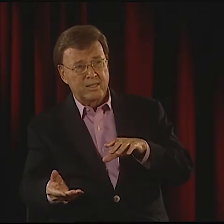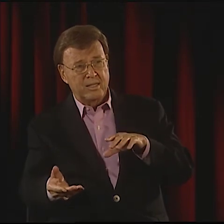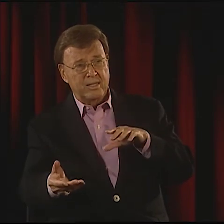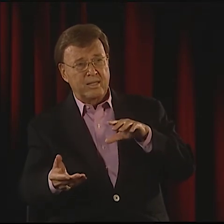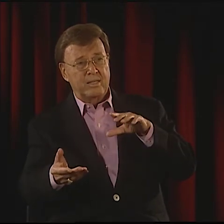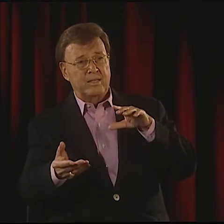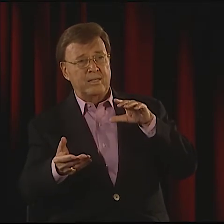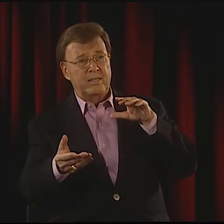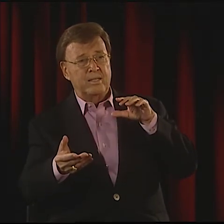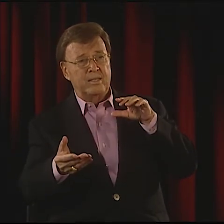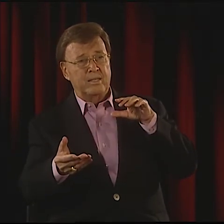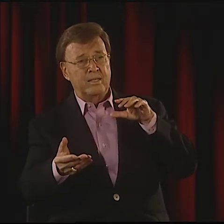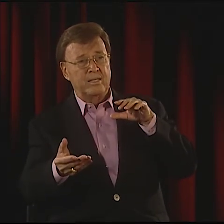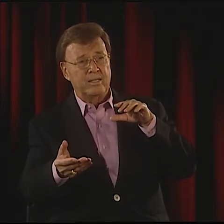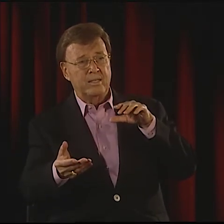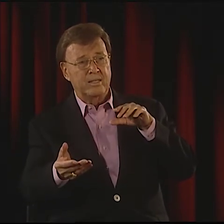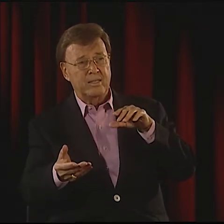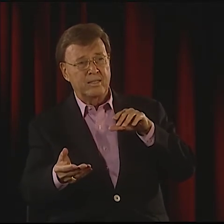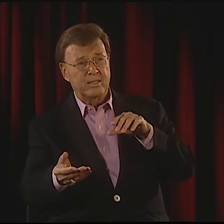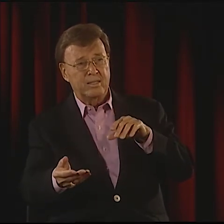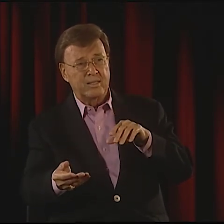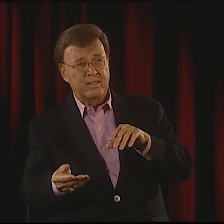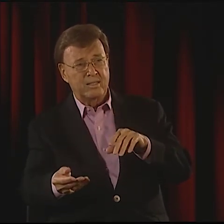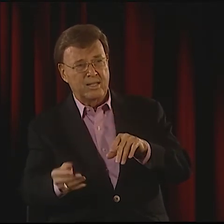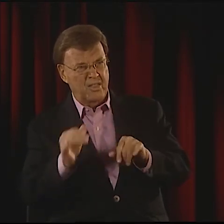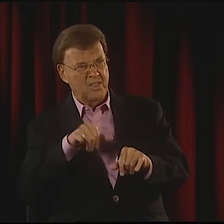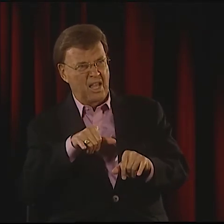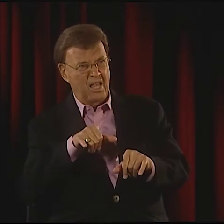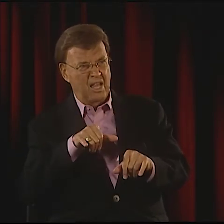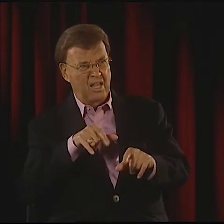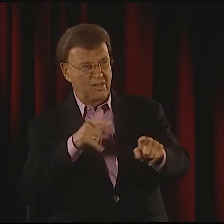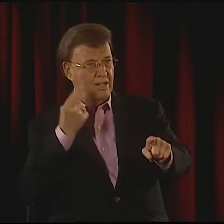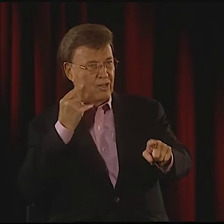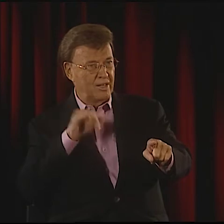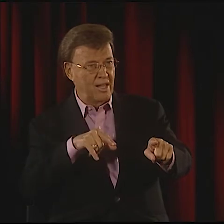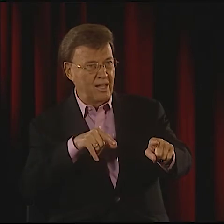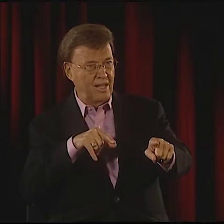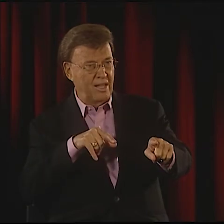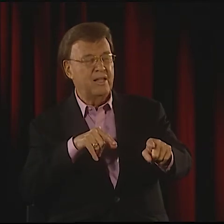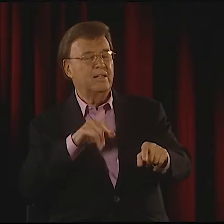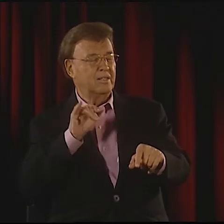THE EXHALATION I WAS DOING THE SAME TIME THE BIRD EXPIRED.